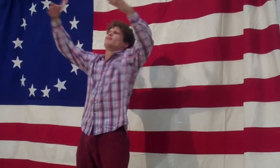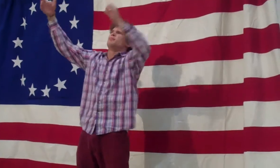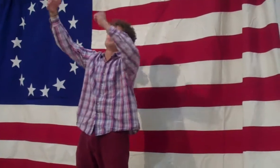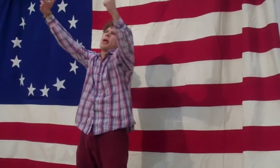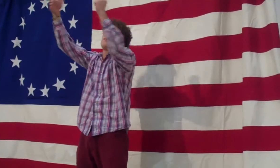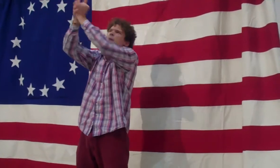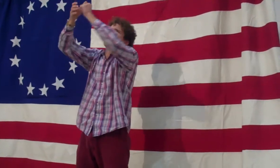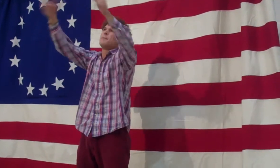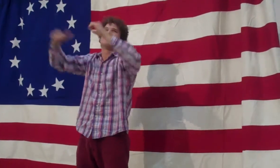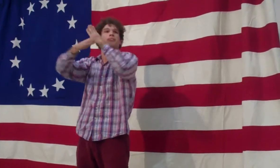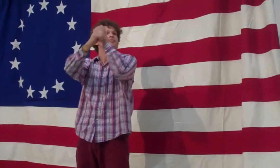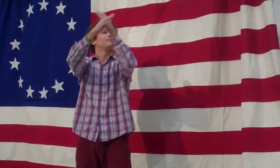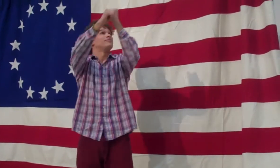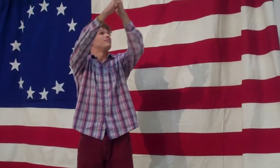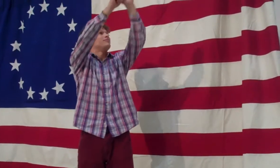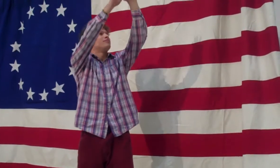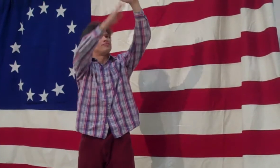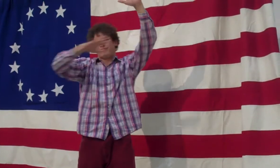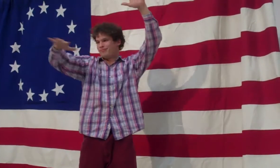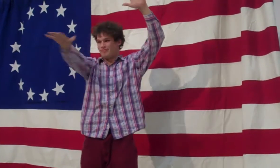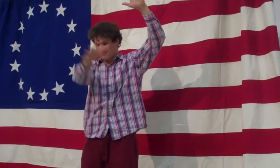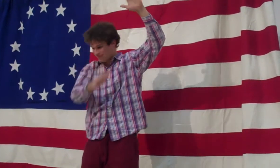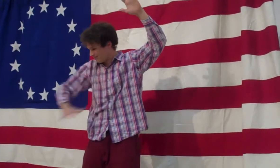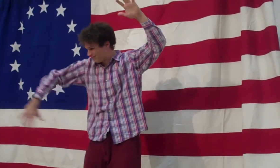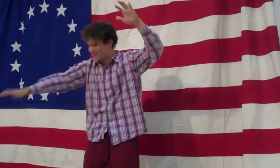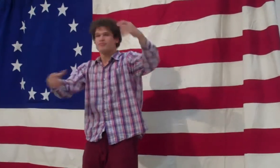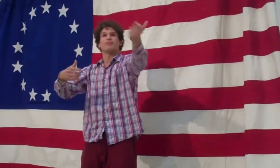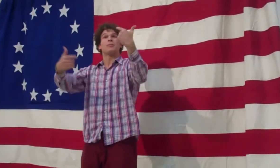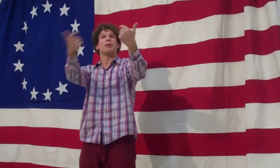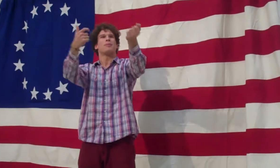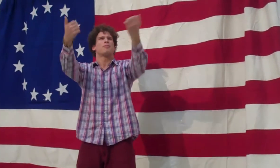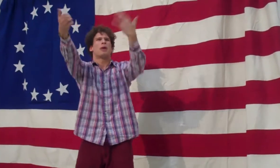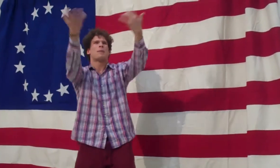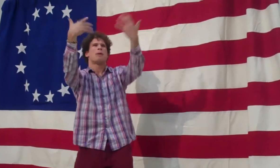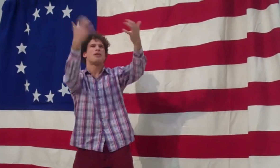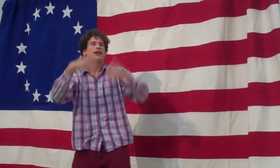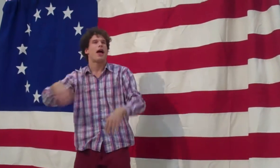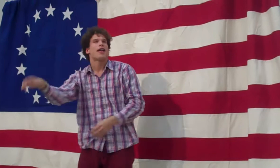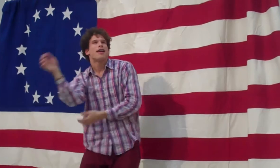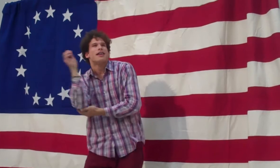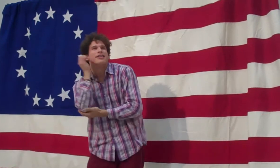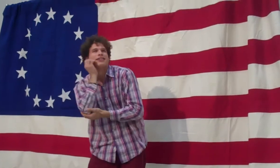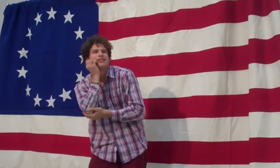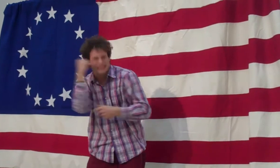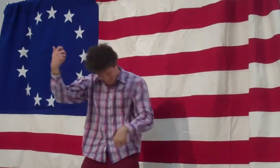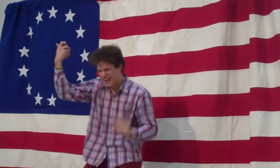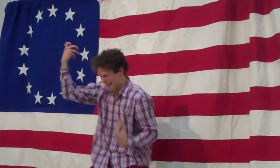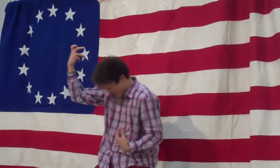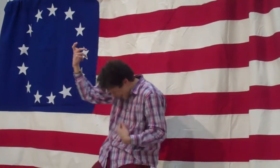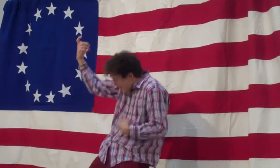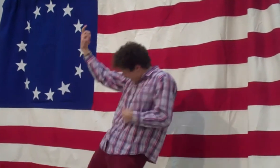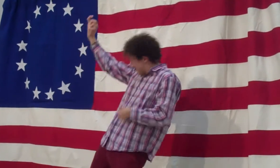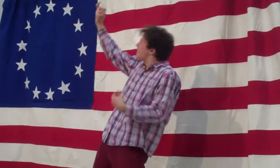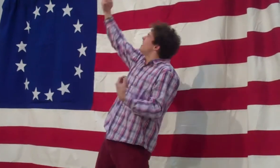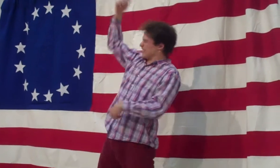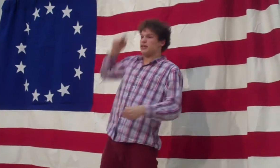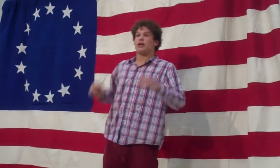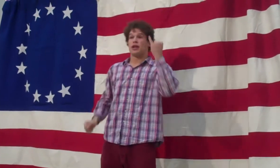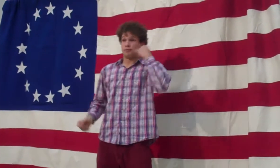The cooing of a dove, the swish of leaves, The raindrop’s pitter-patter on the eaves,